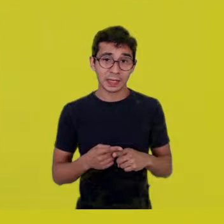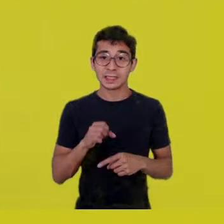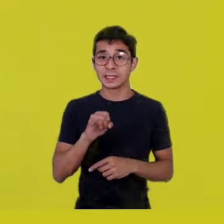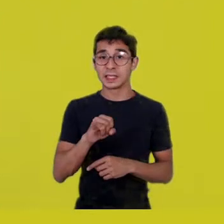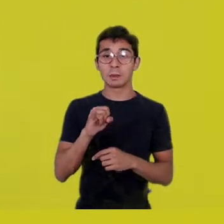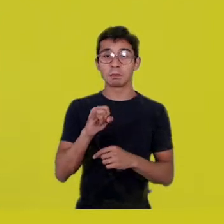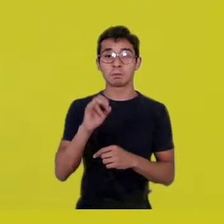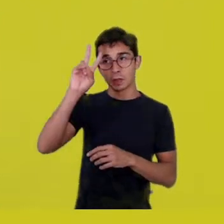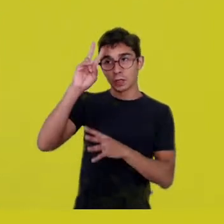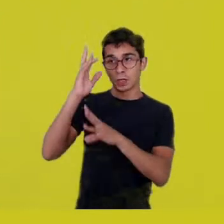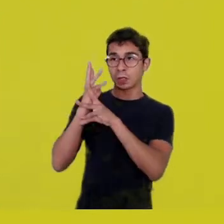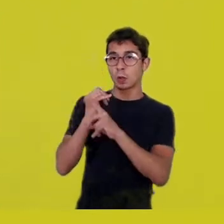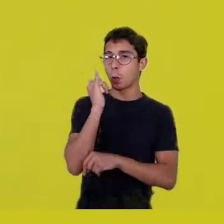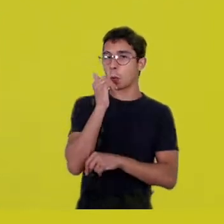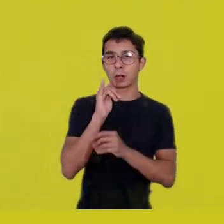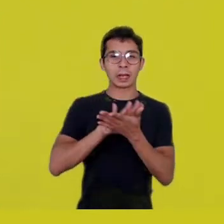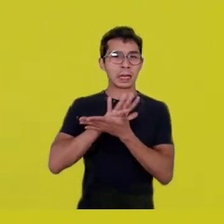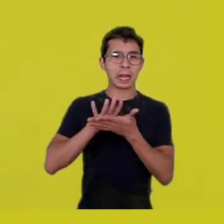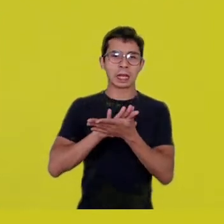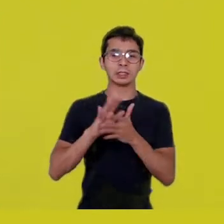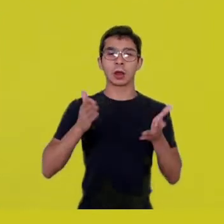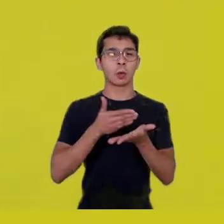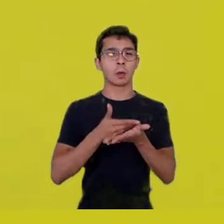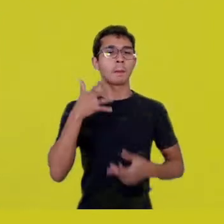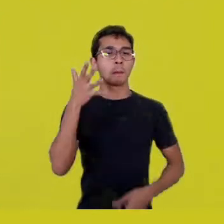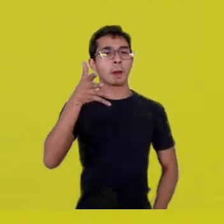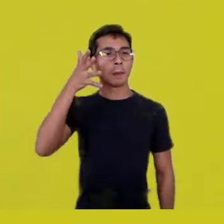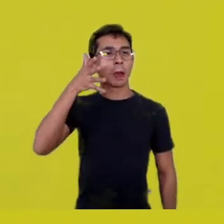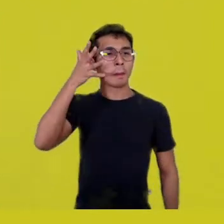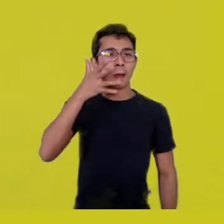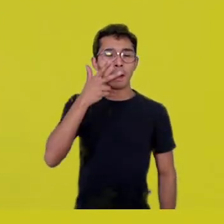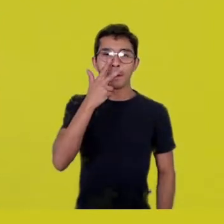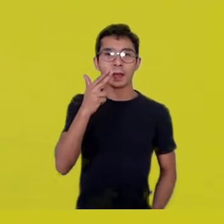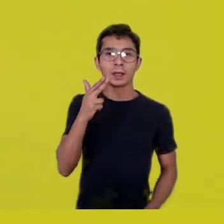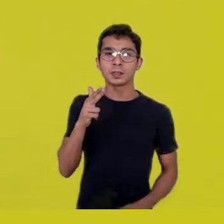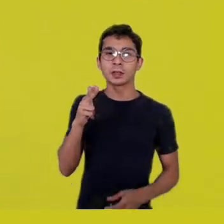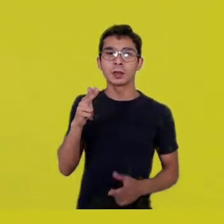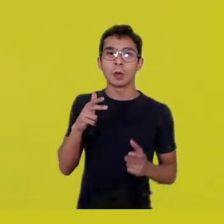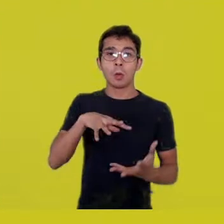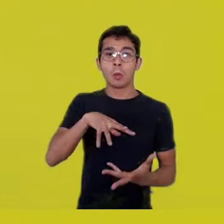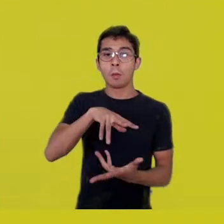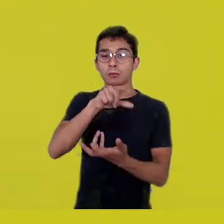We’re not talking about Europe, about Canada, about North America.